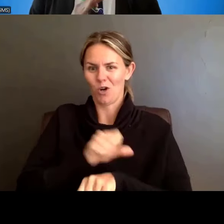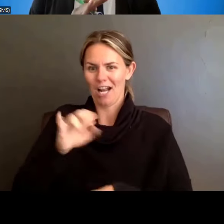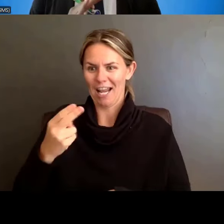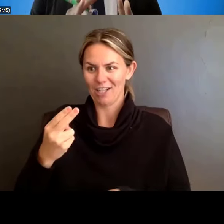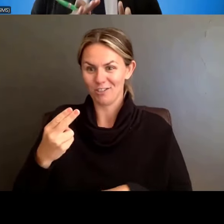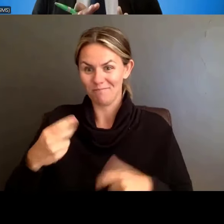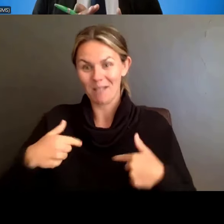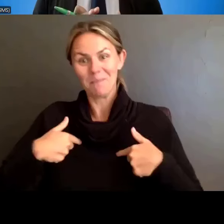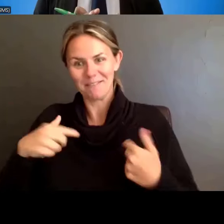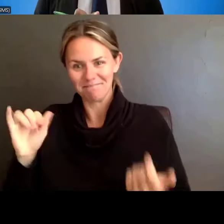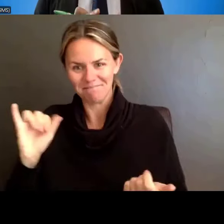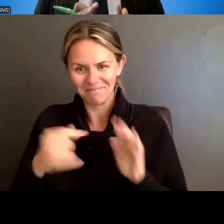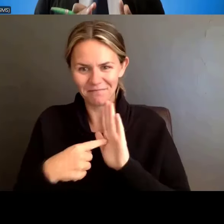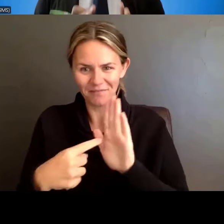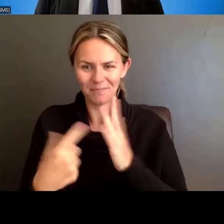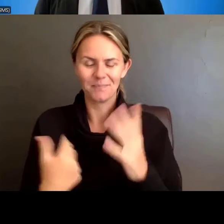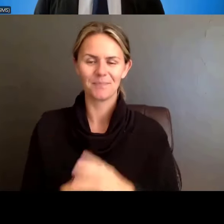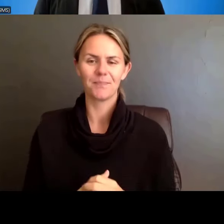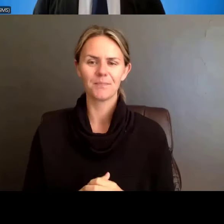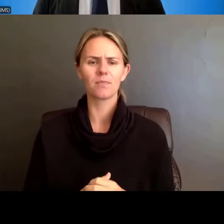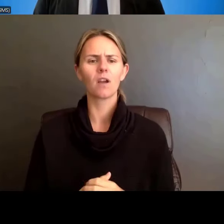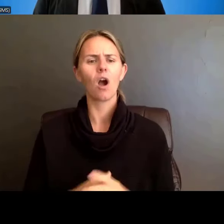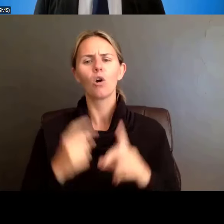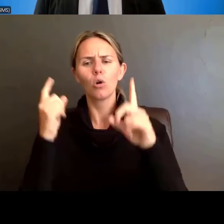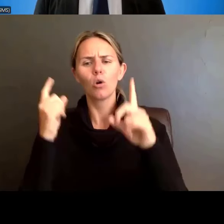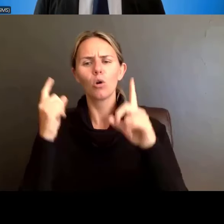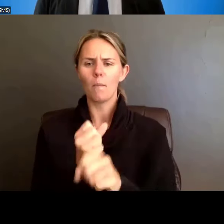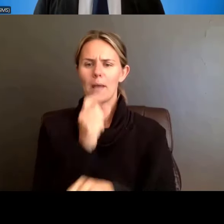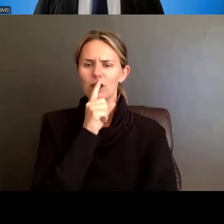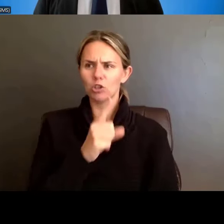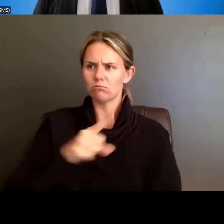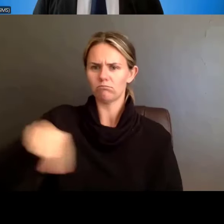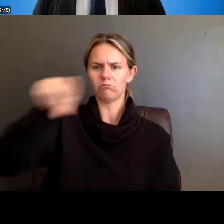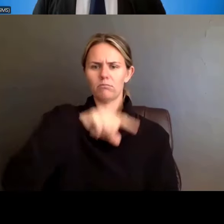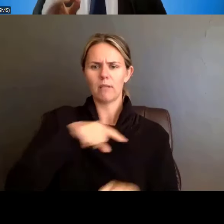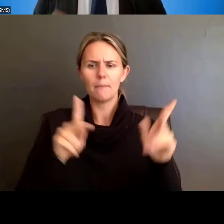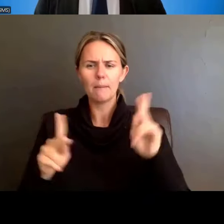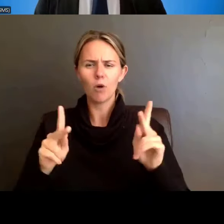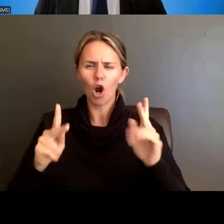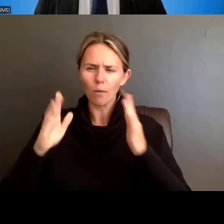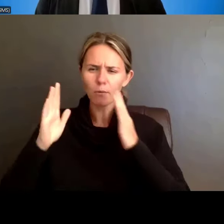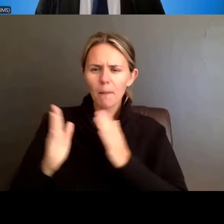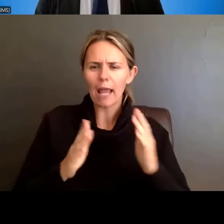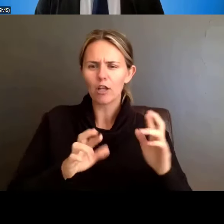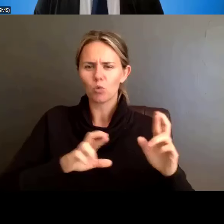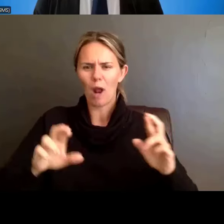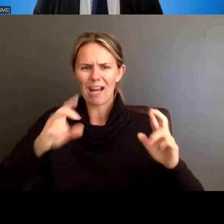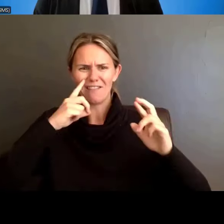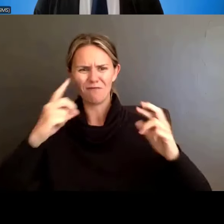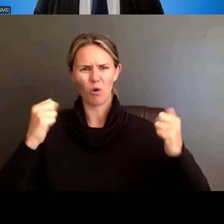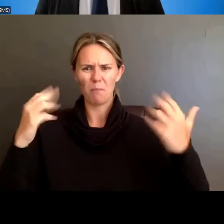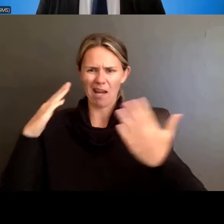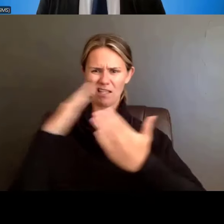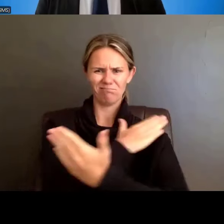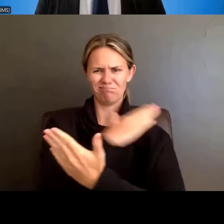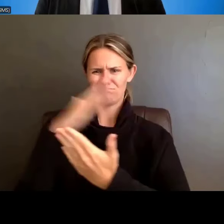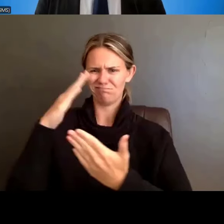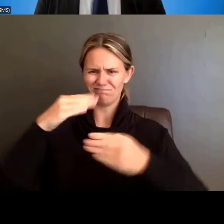people are prepared for the breadth of careers that they can use their training for, and that will utilize their training?